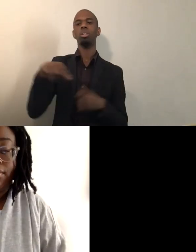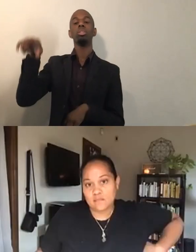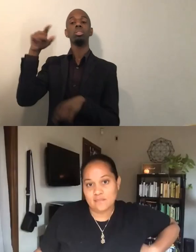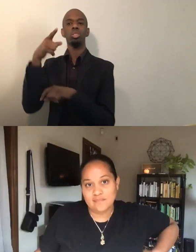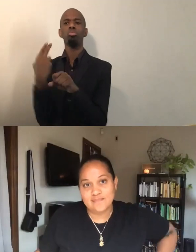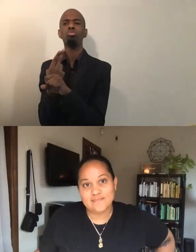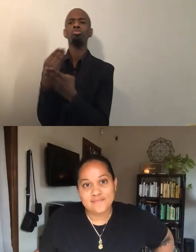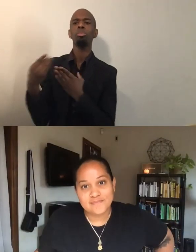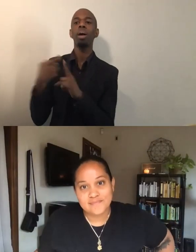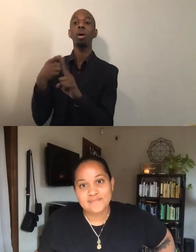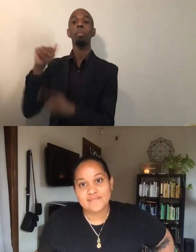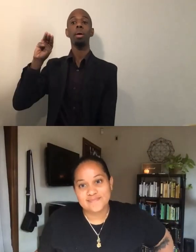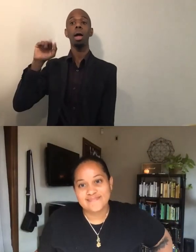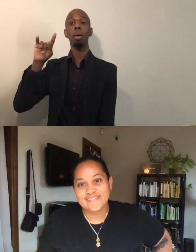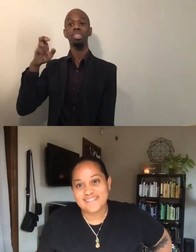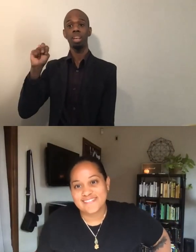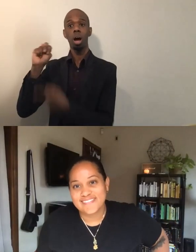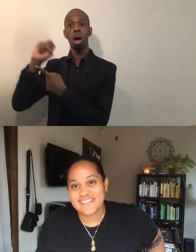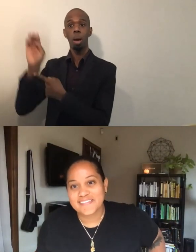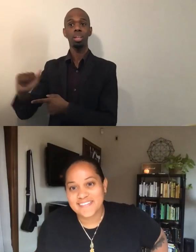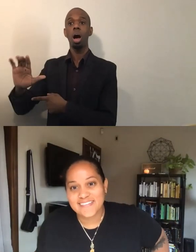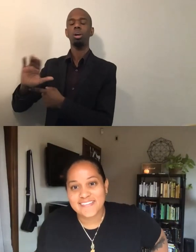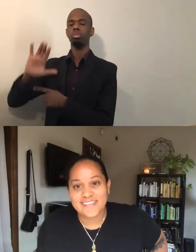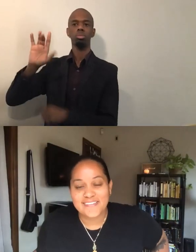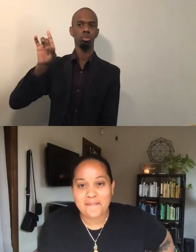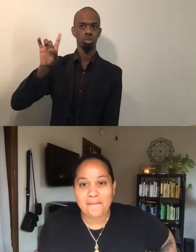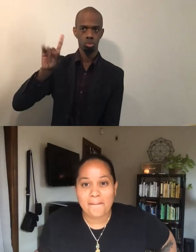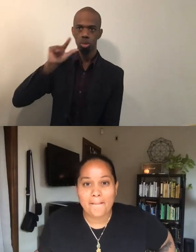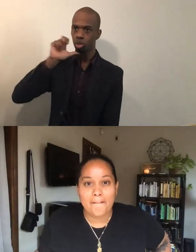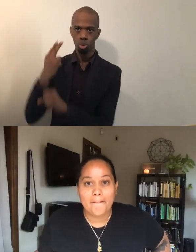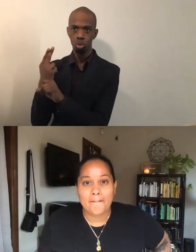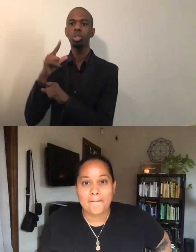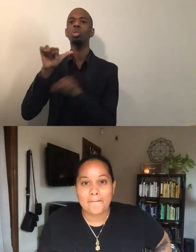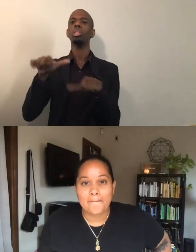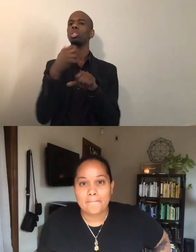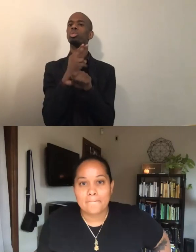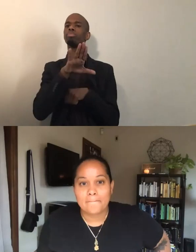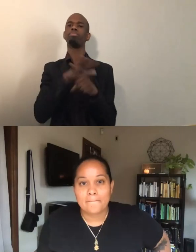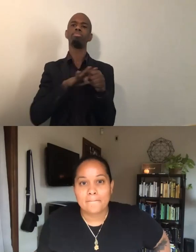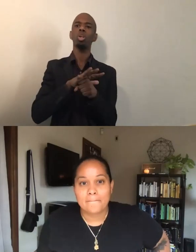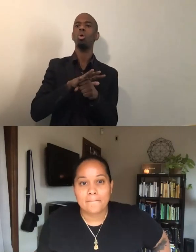Go to your local black owned bookstore to get, "Black Power" by Kwame Ture and Charles Hamilton.